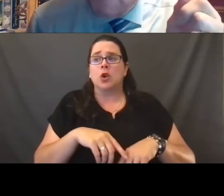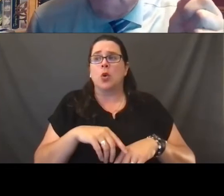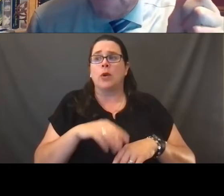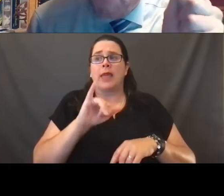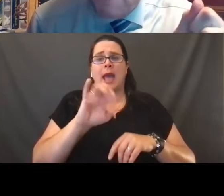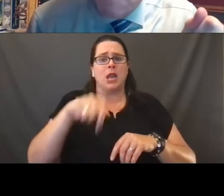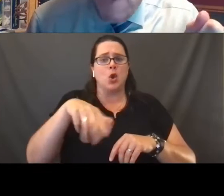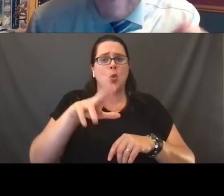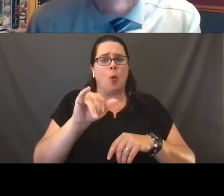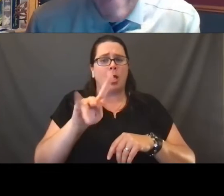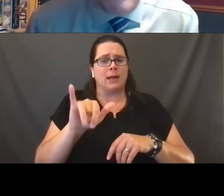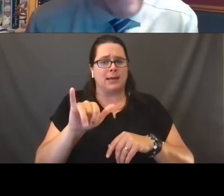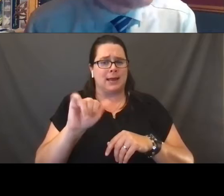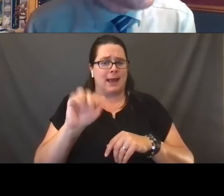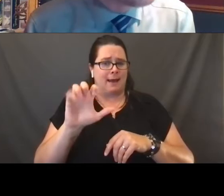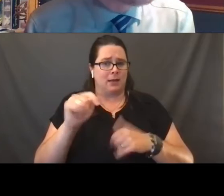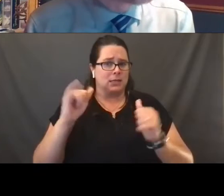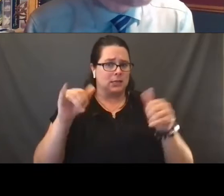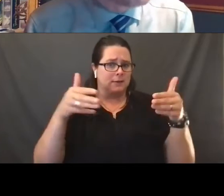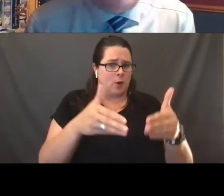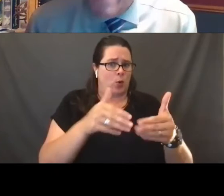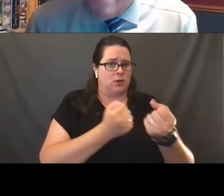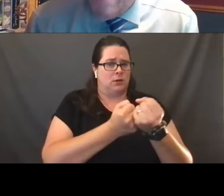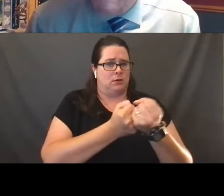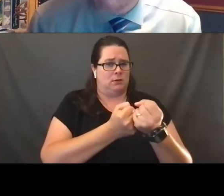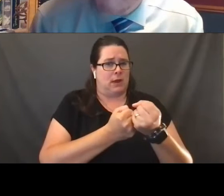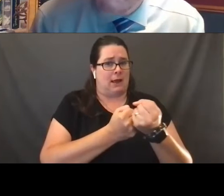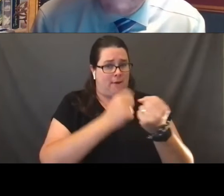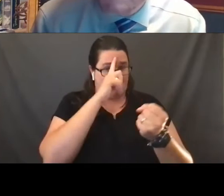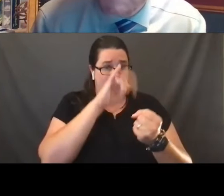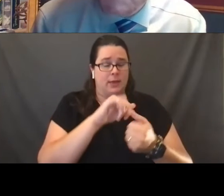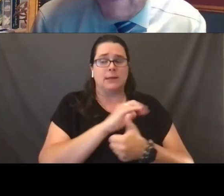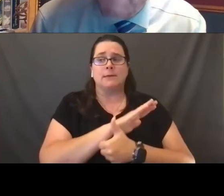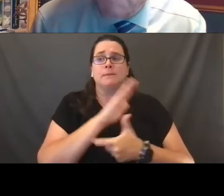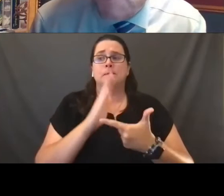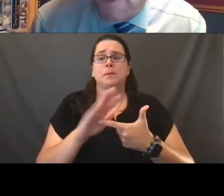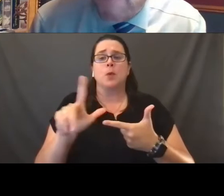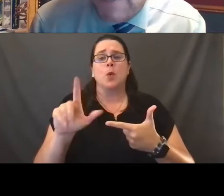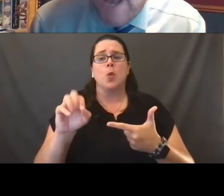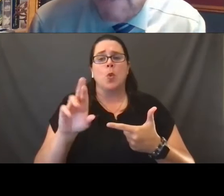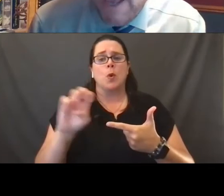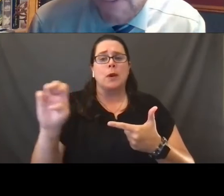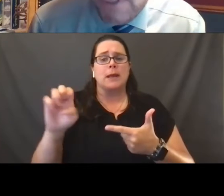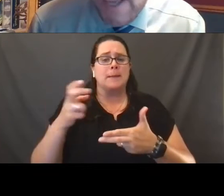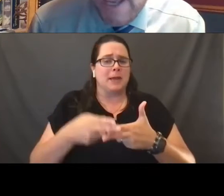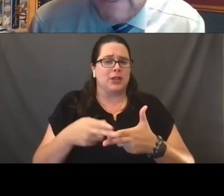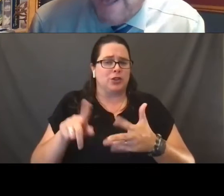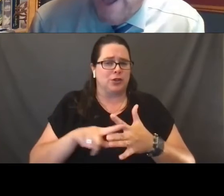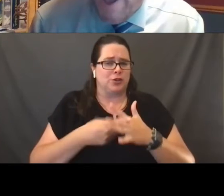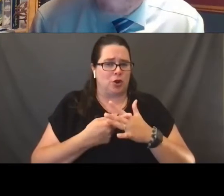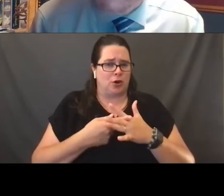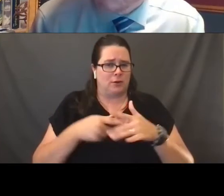we need to be focused on and advocating for. Loree mentioned this at the start of our time together tonight.